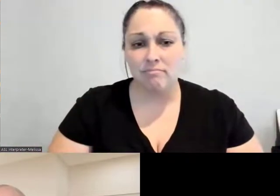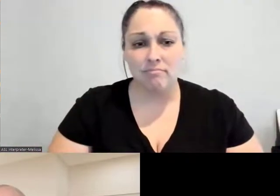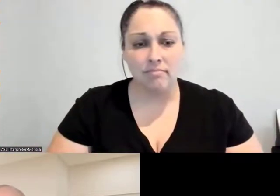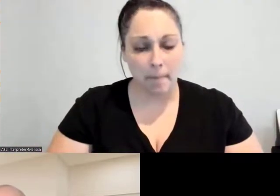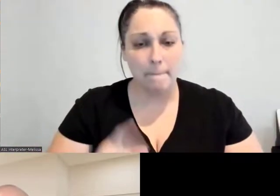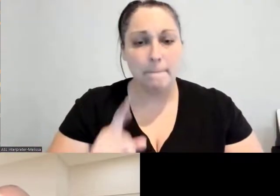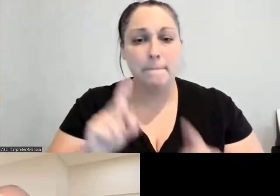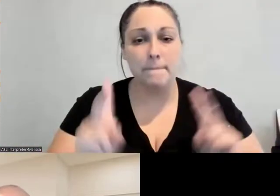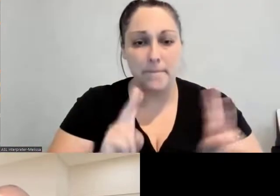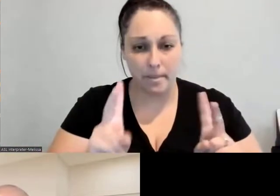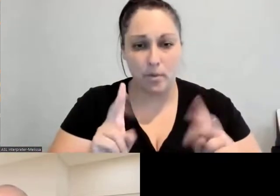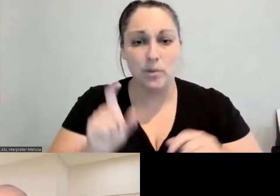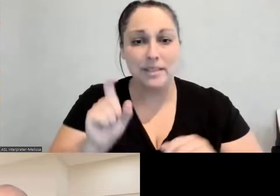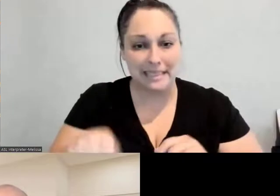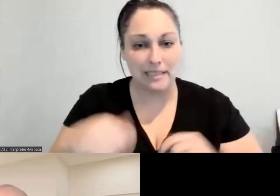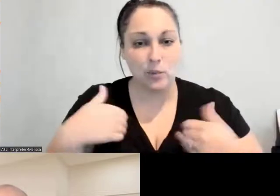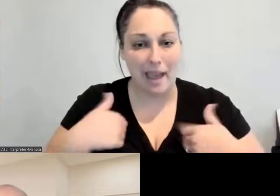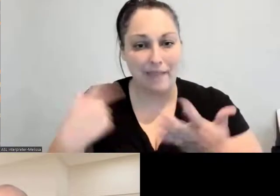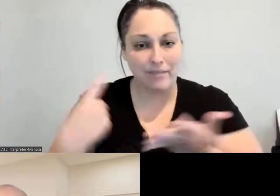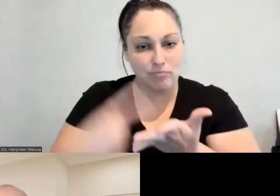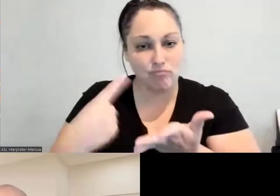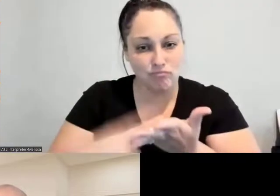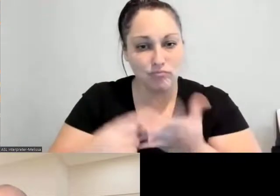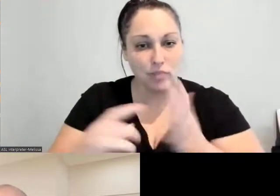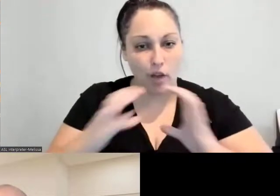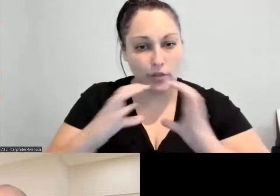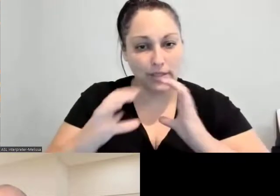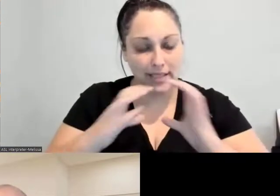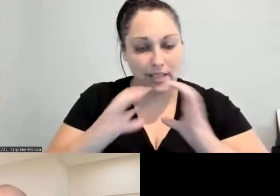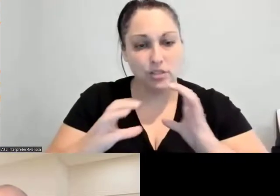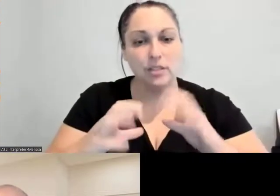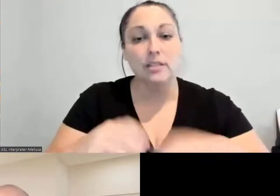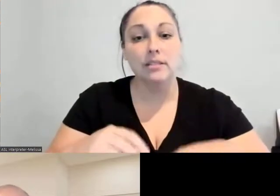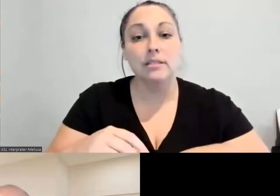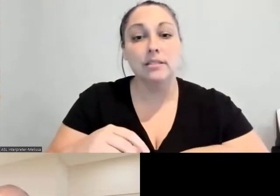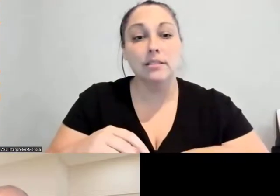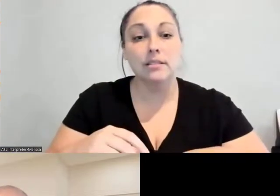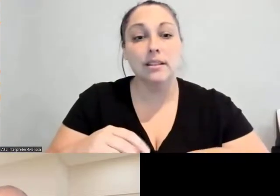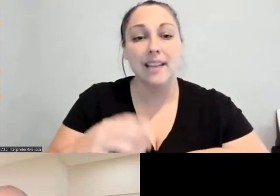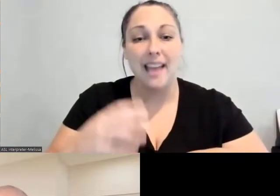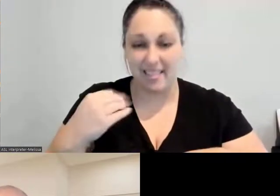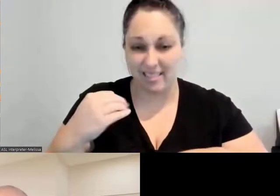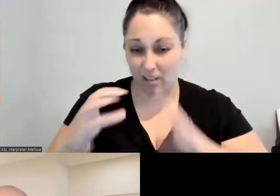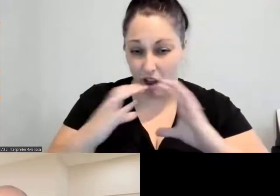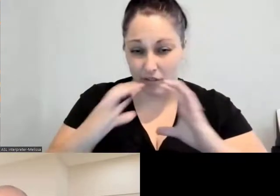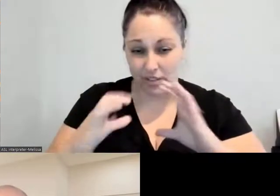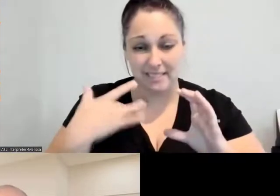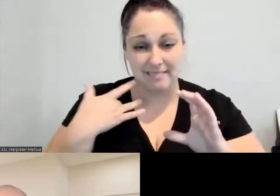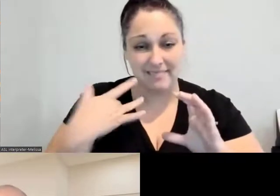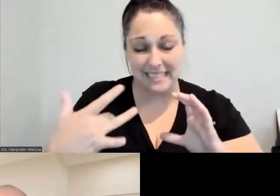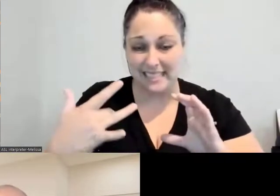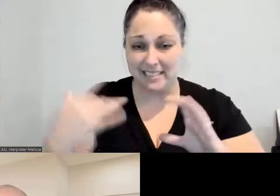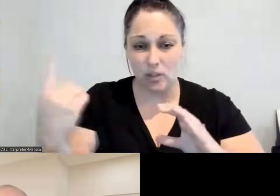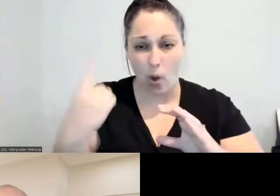conversations that seem to always put African American people in this box where we are not progressive,